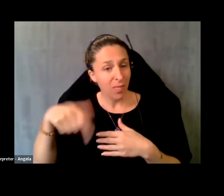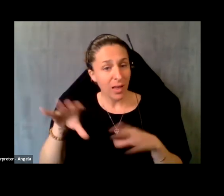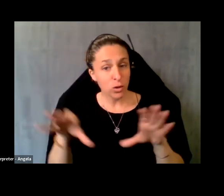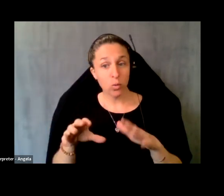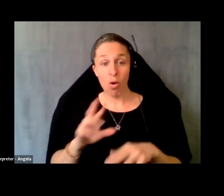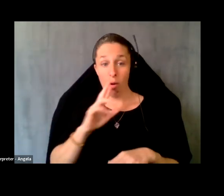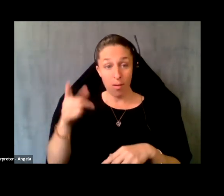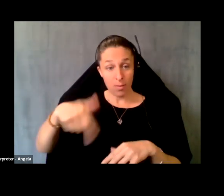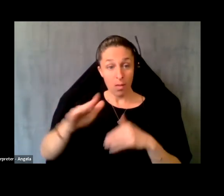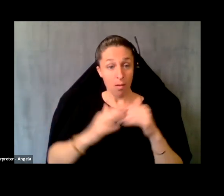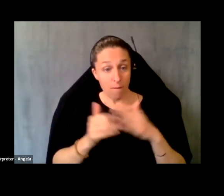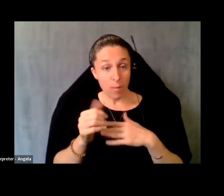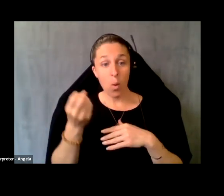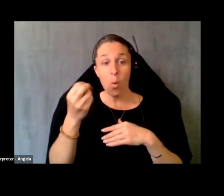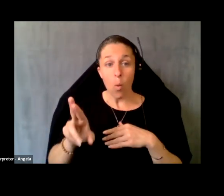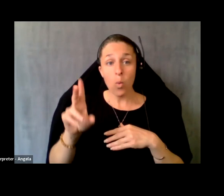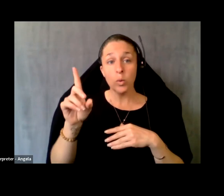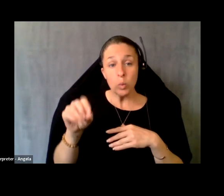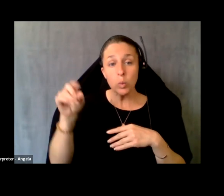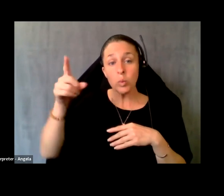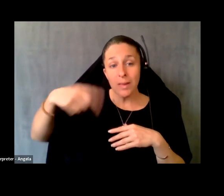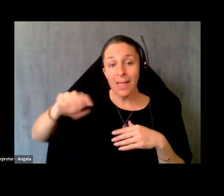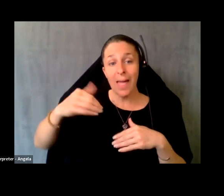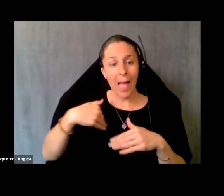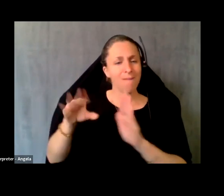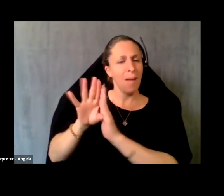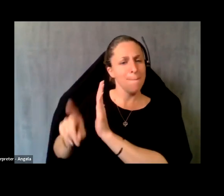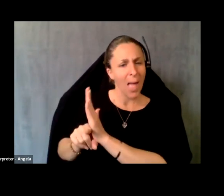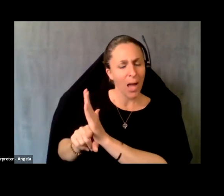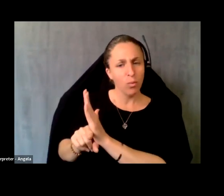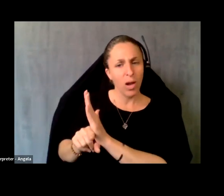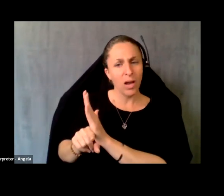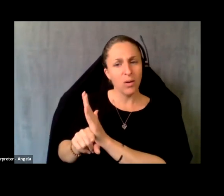comfortable, or do they have the background? And I don't want to say training, but maybe